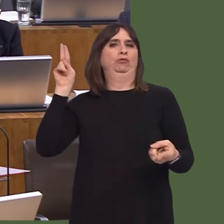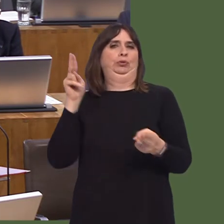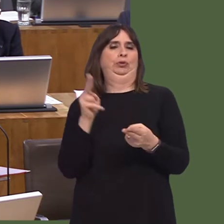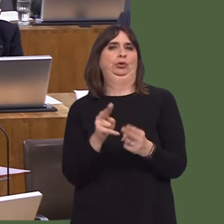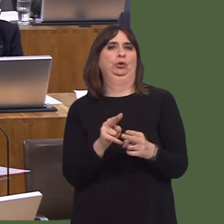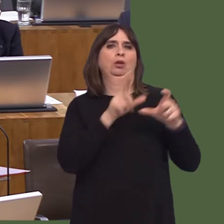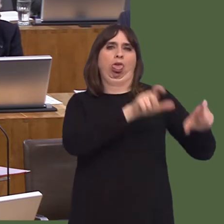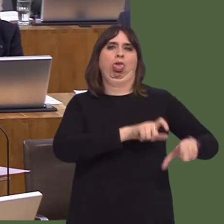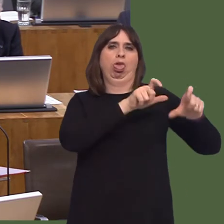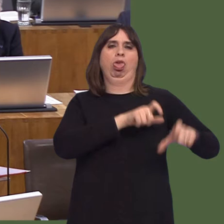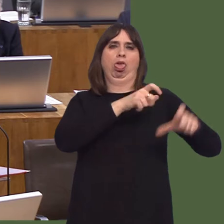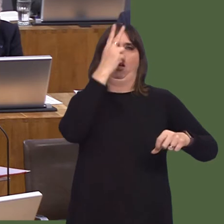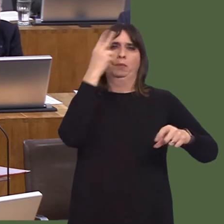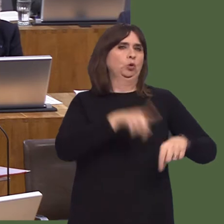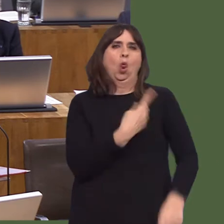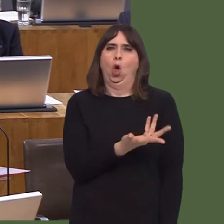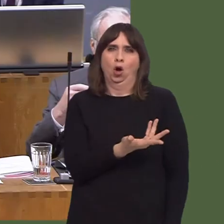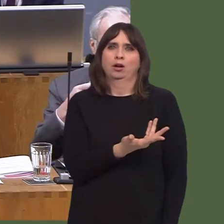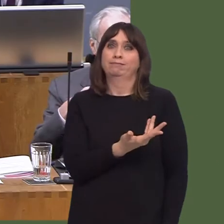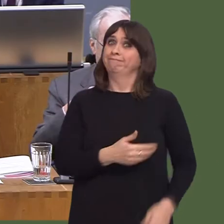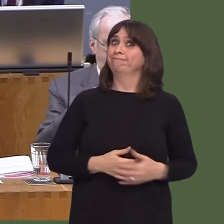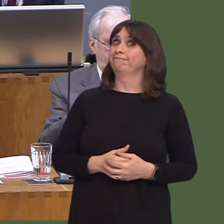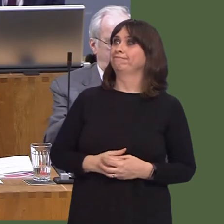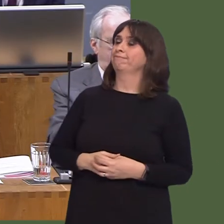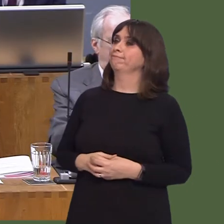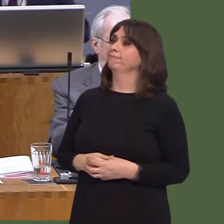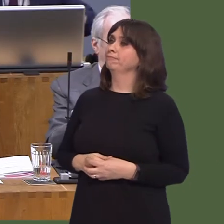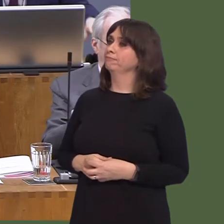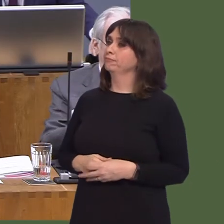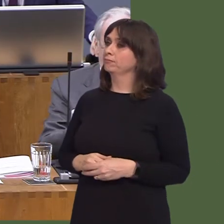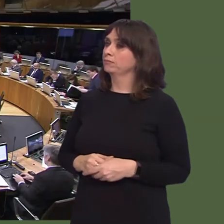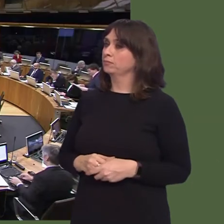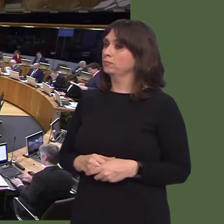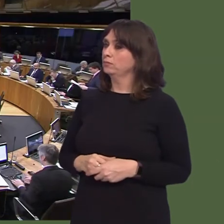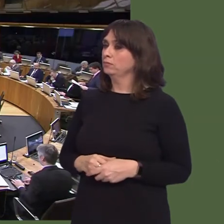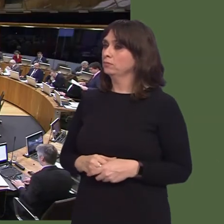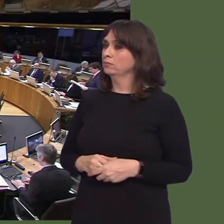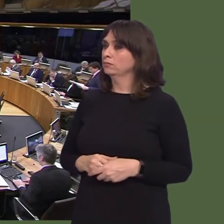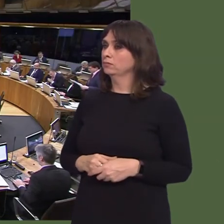That to me represents a very effective way of dealing with what can be public concernsóI've